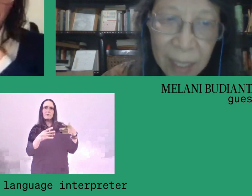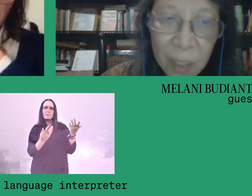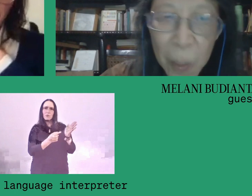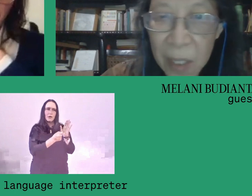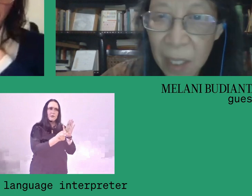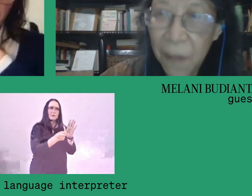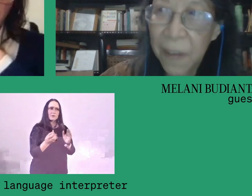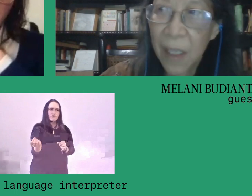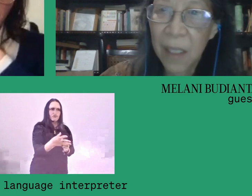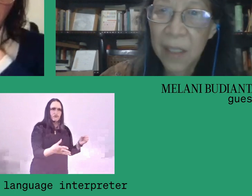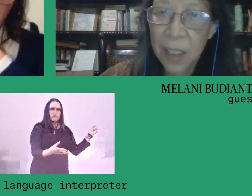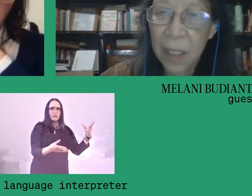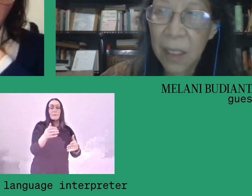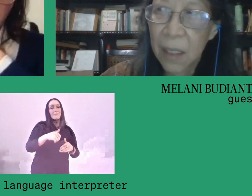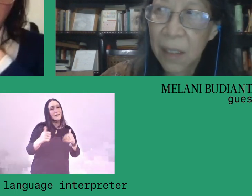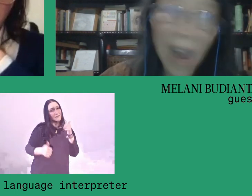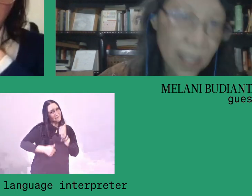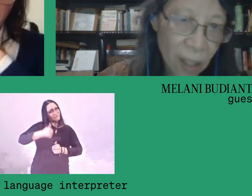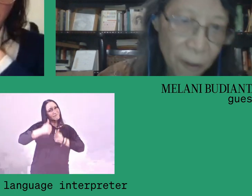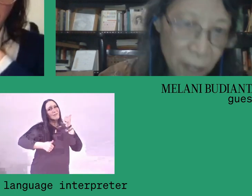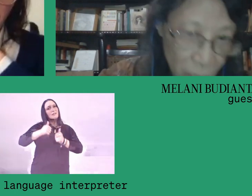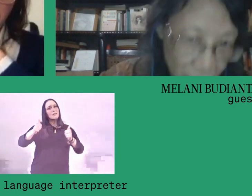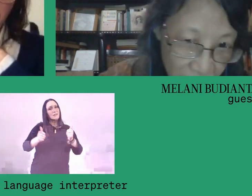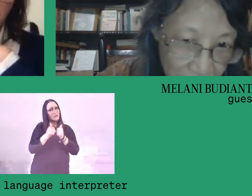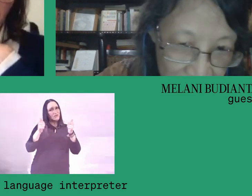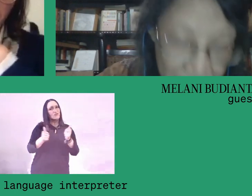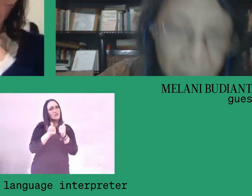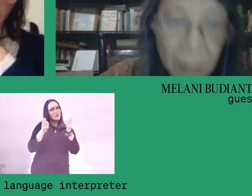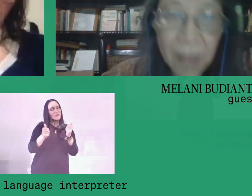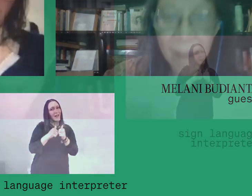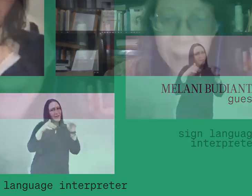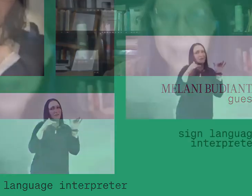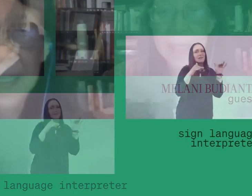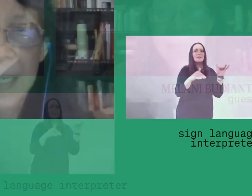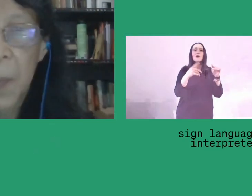especially with the rise of religious conservativism,